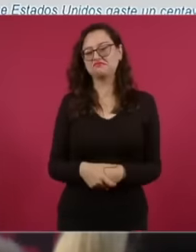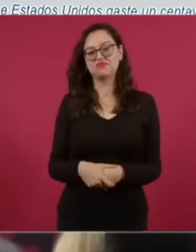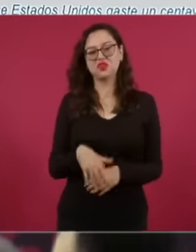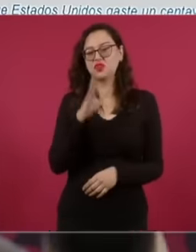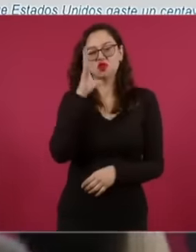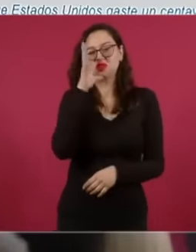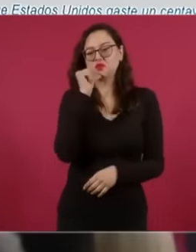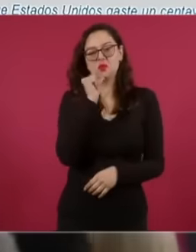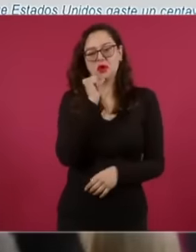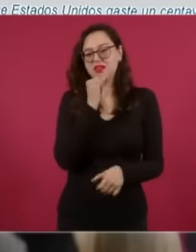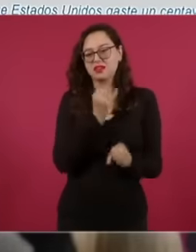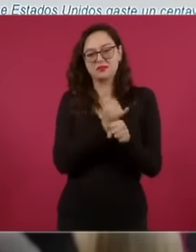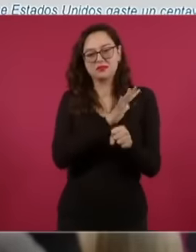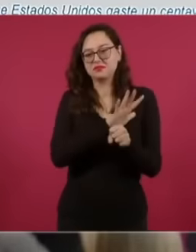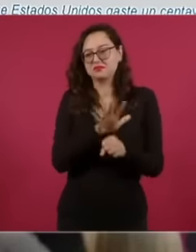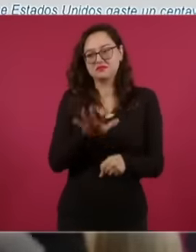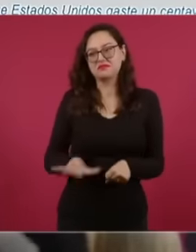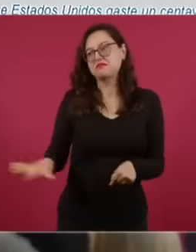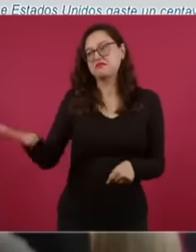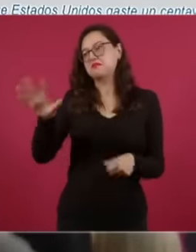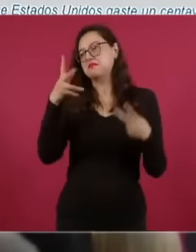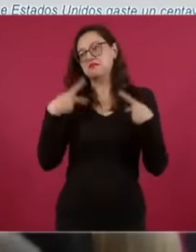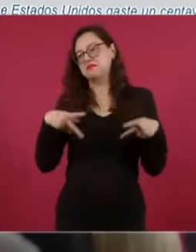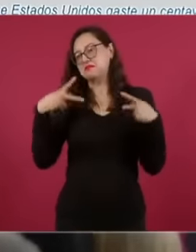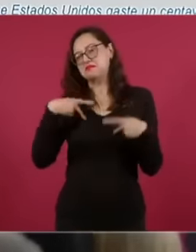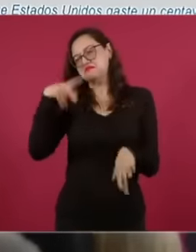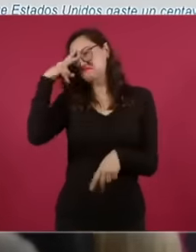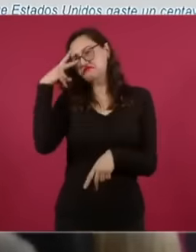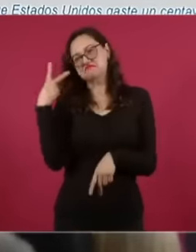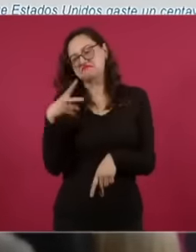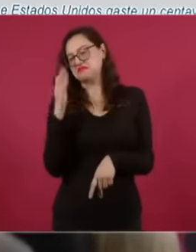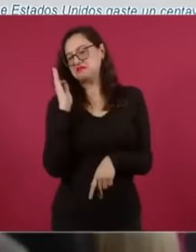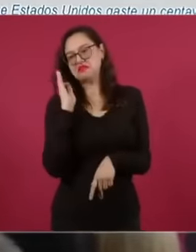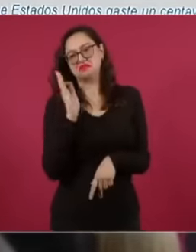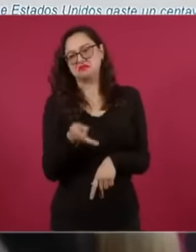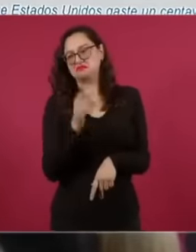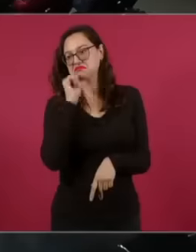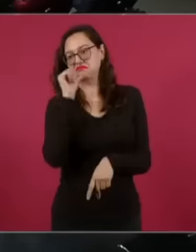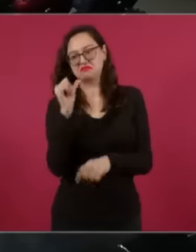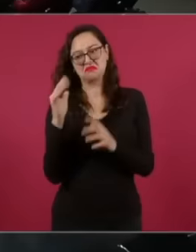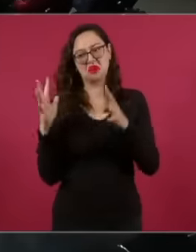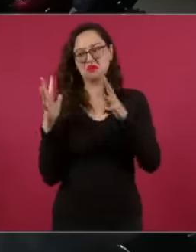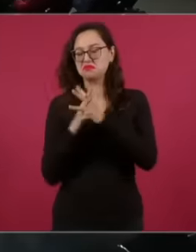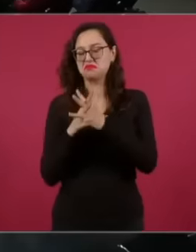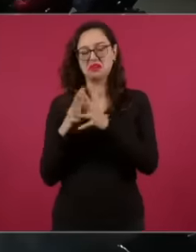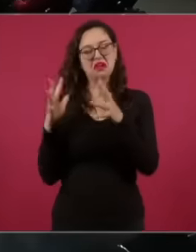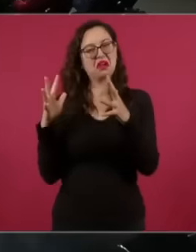The solution needs more time.